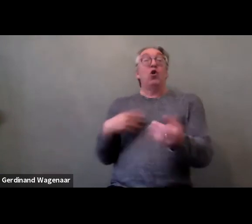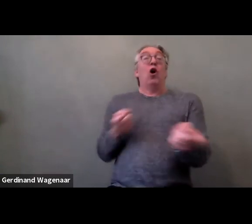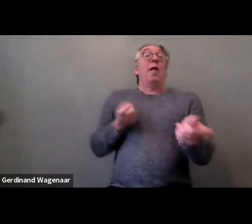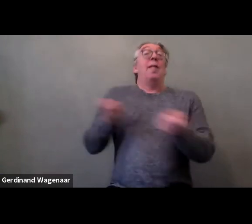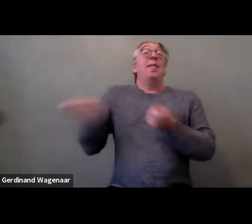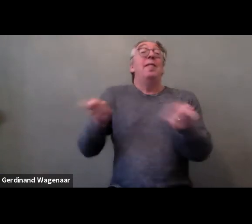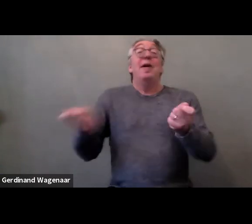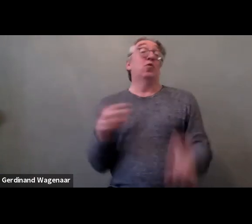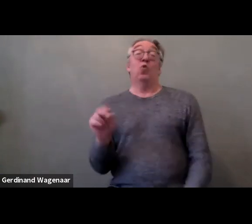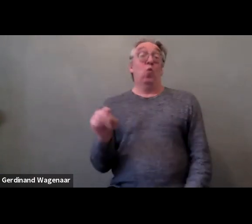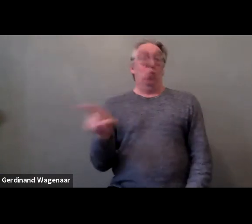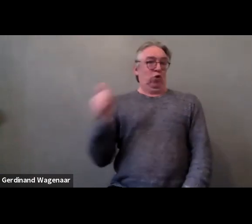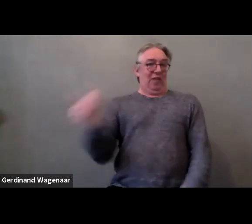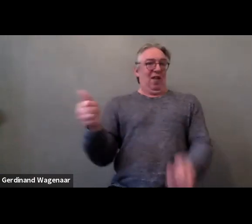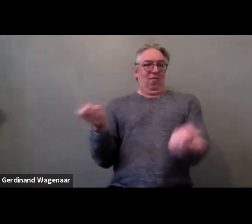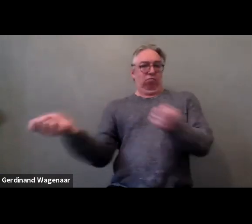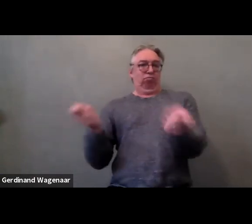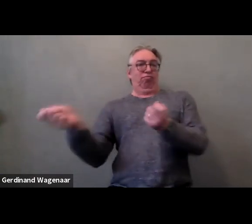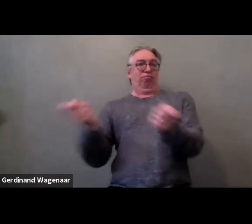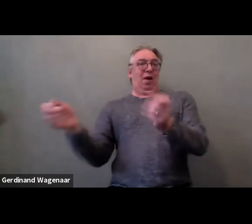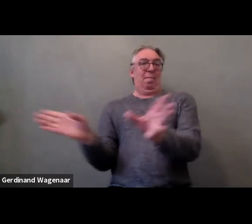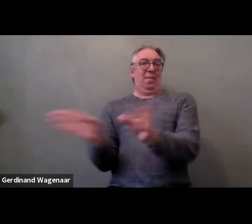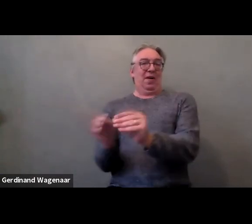And that really helps to get the discussion going.